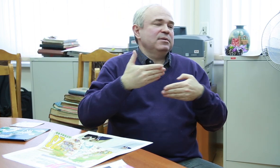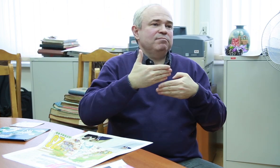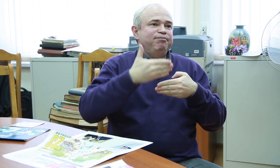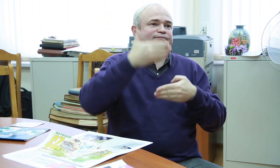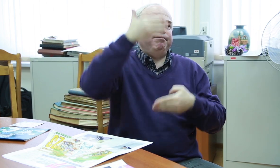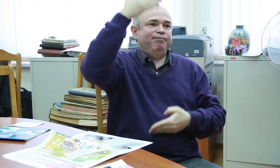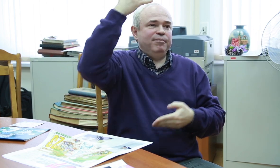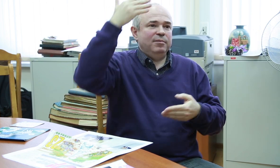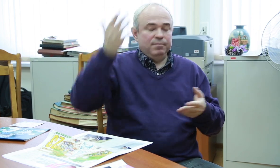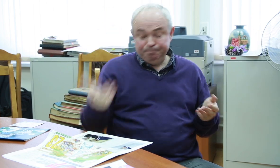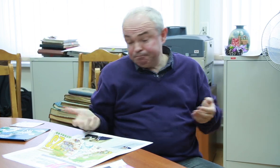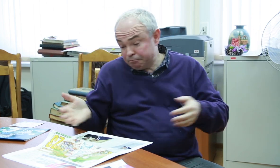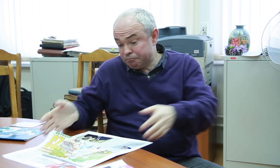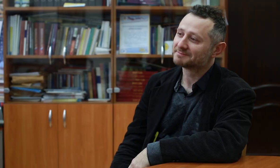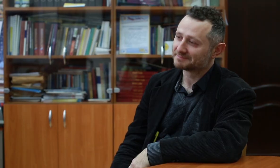look.